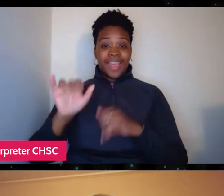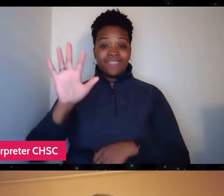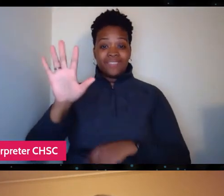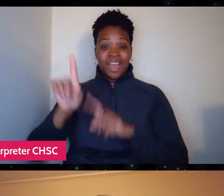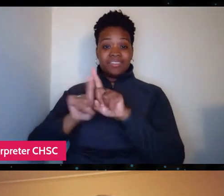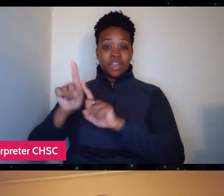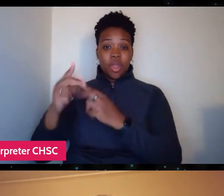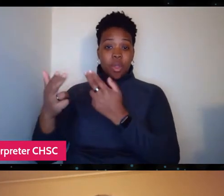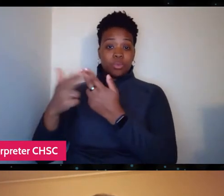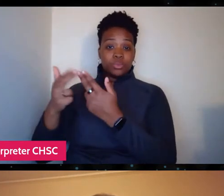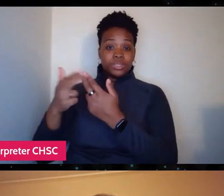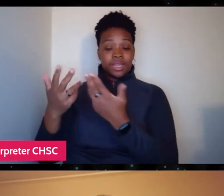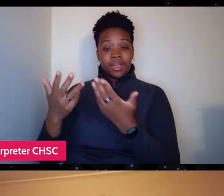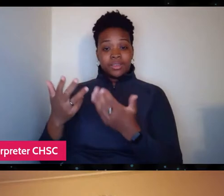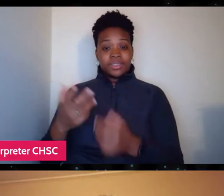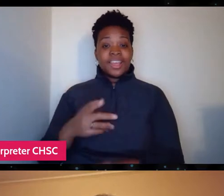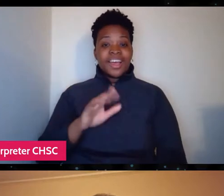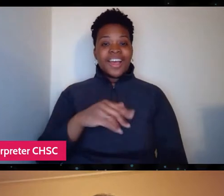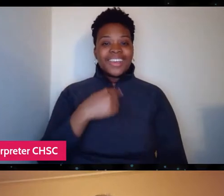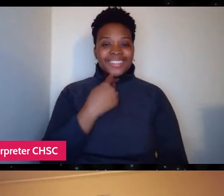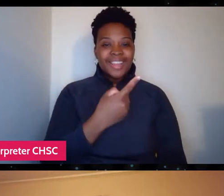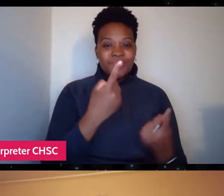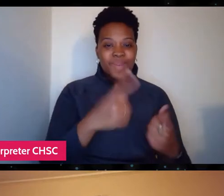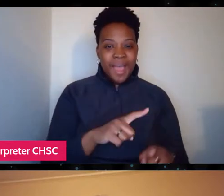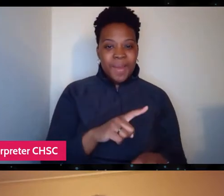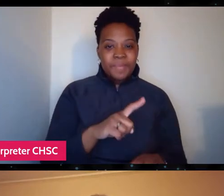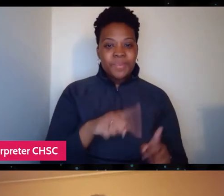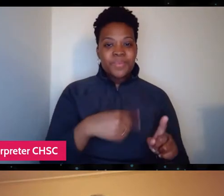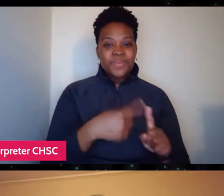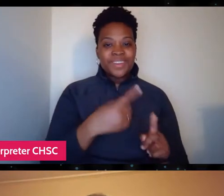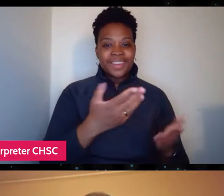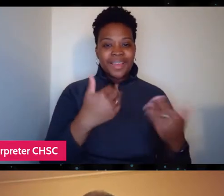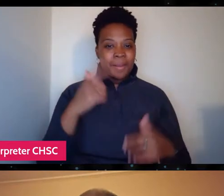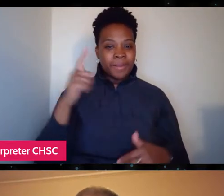Tell them what happened when Stan came to London. That's quite a good story.